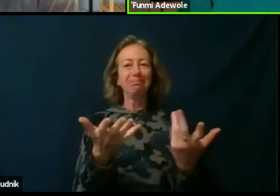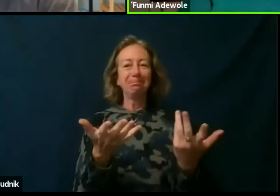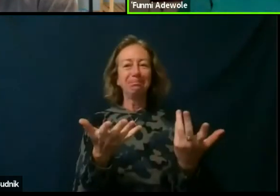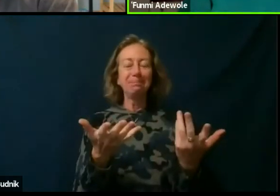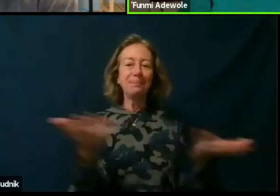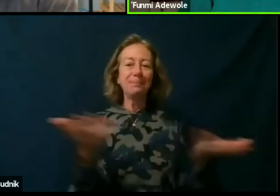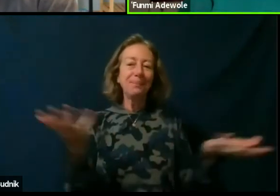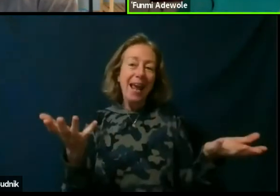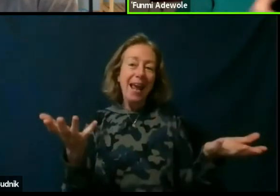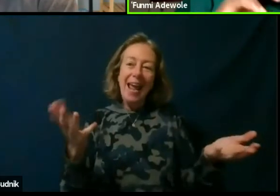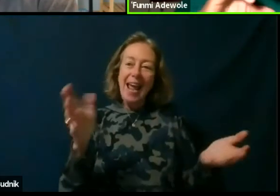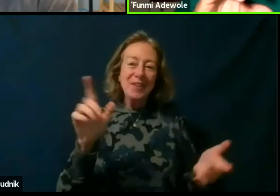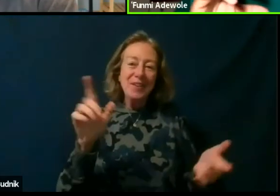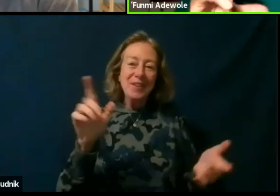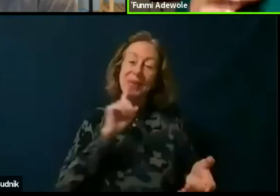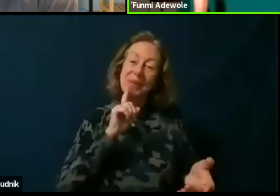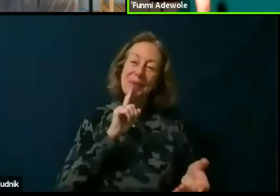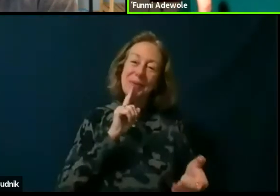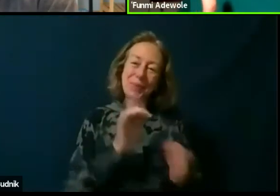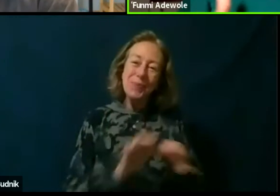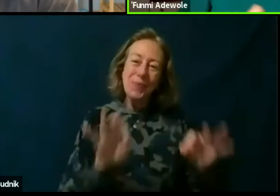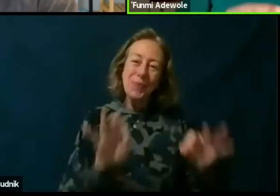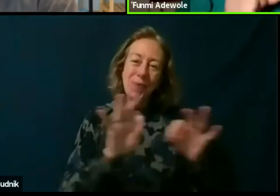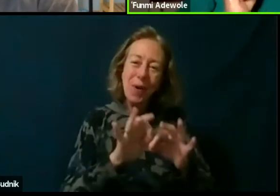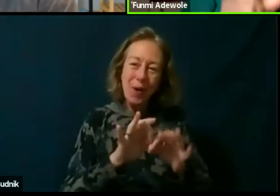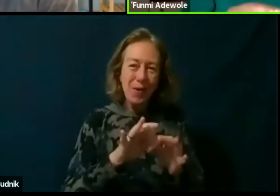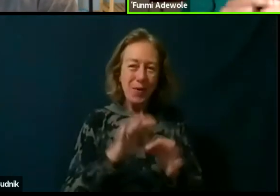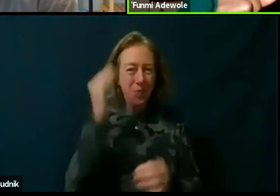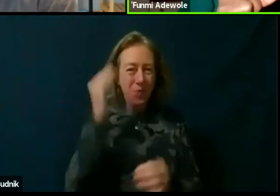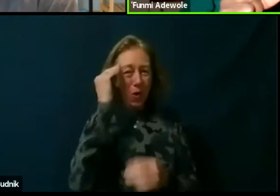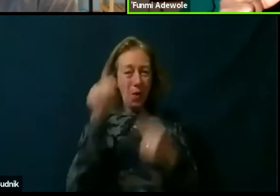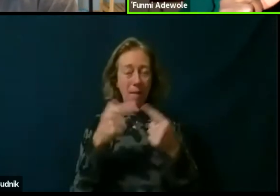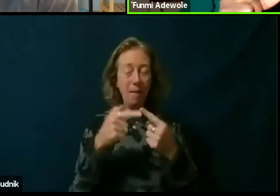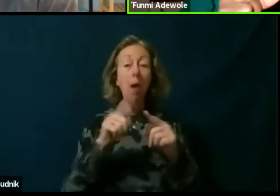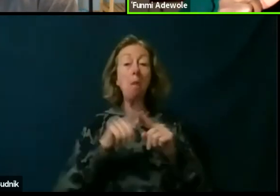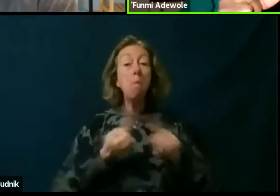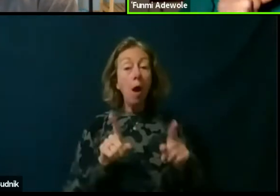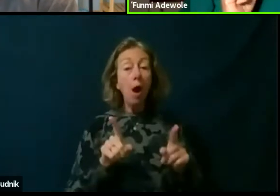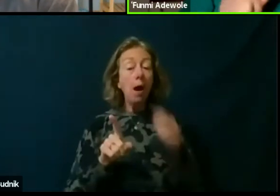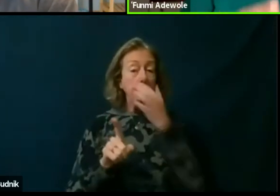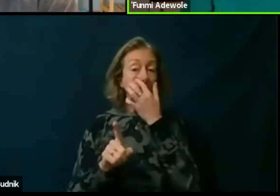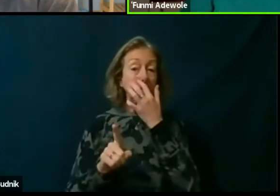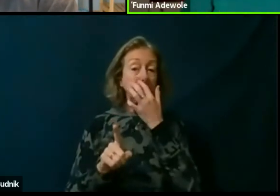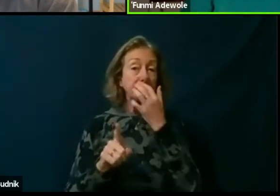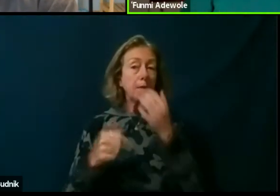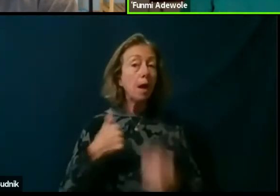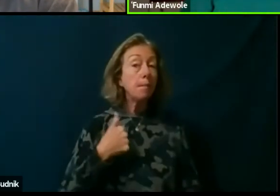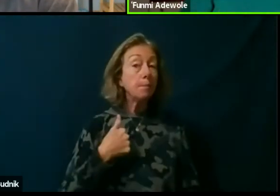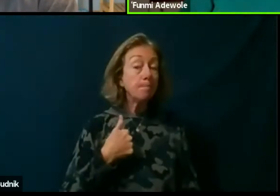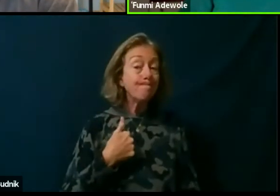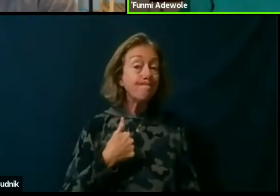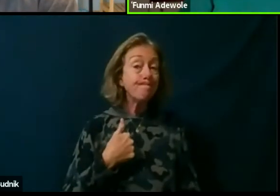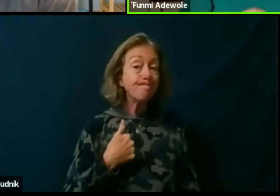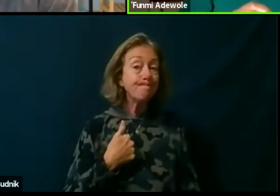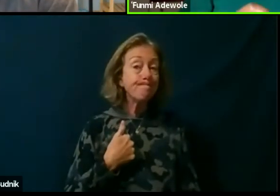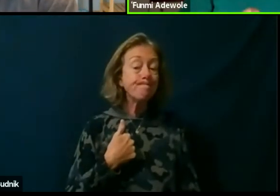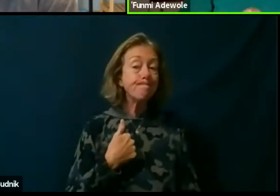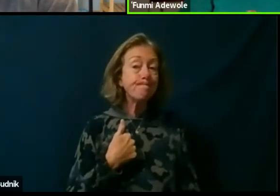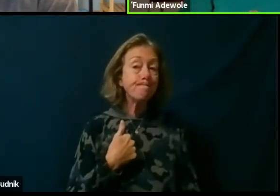it is worth knowing about. But I would say it is not necessarily